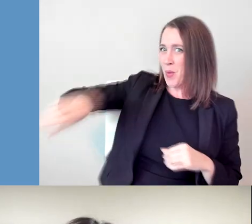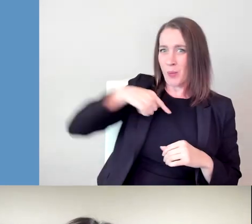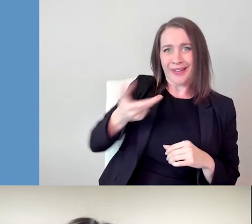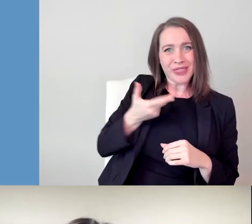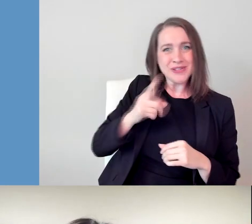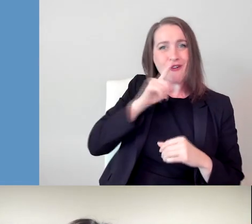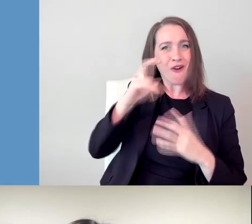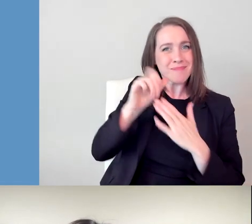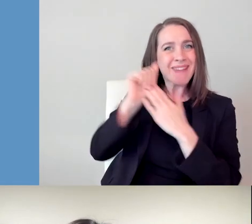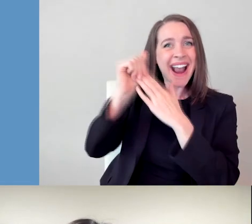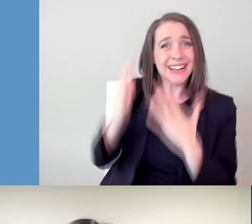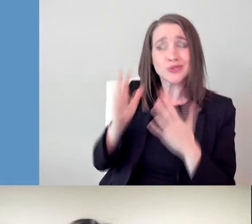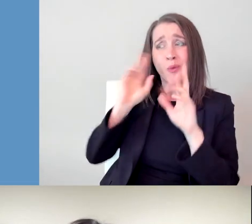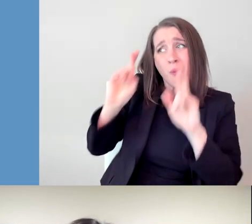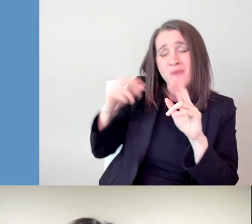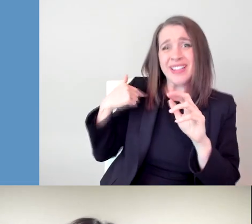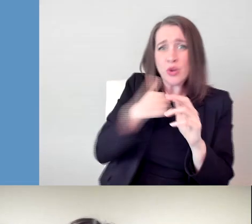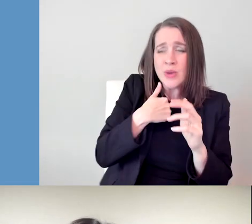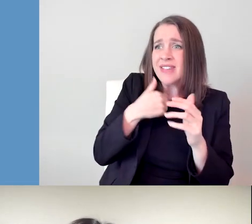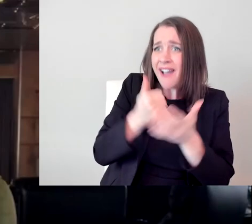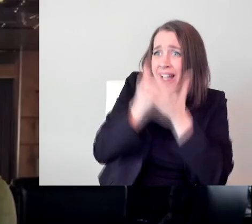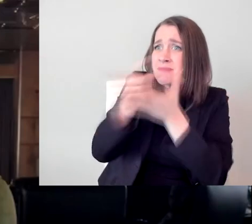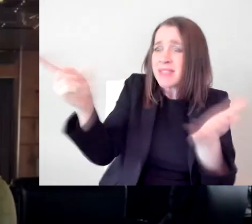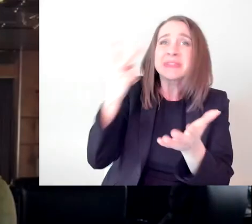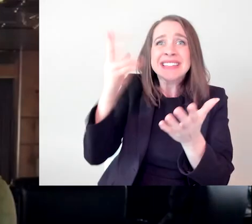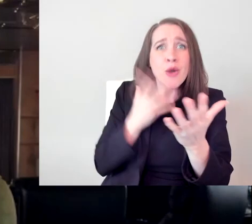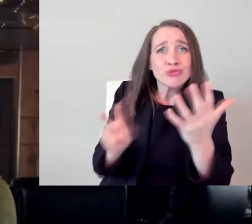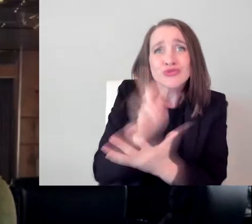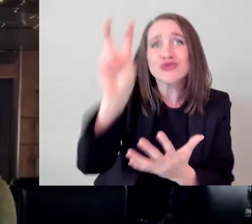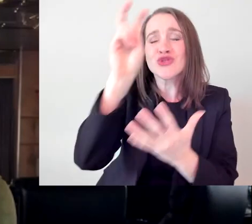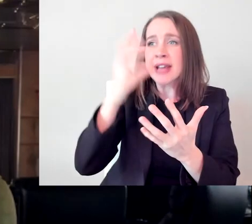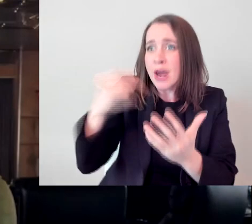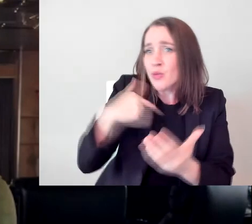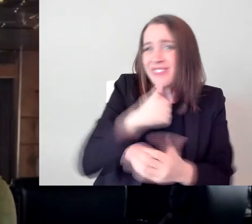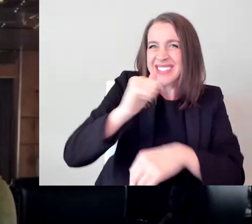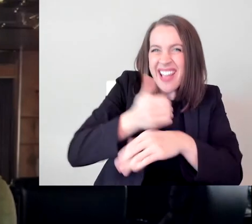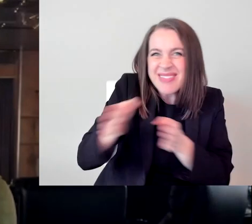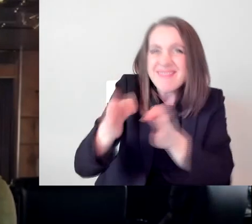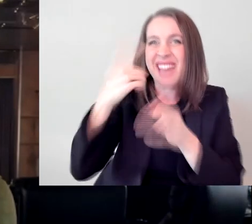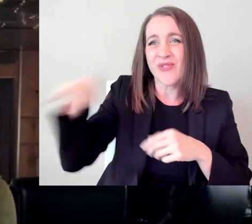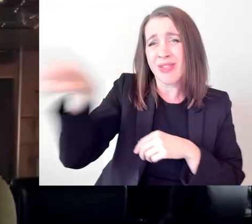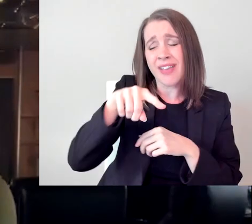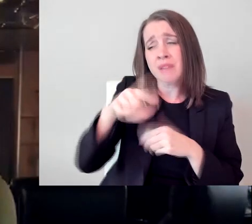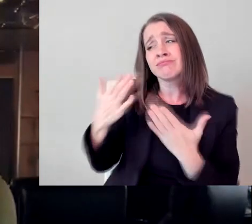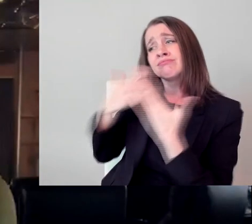have to be the pioneers that maybe the three of us were. The groundwork is laid. Hopefully we've laid some more today.